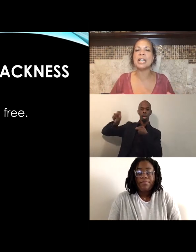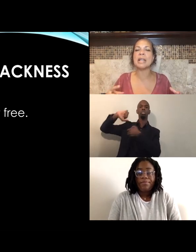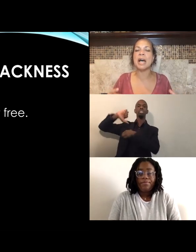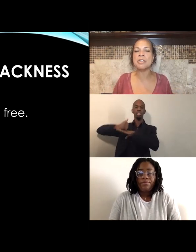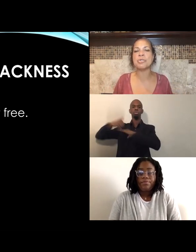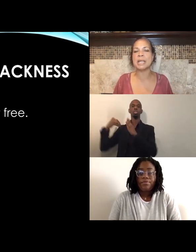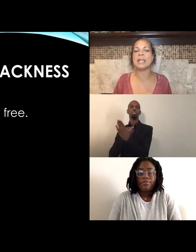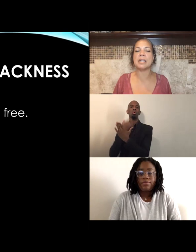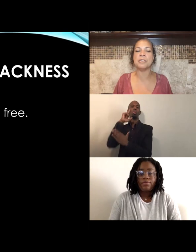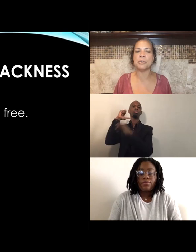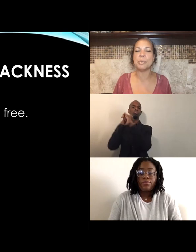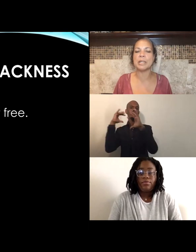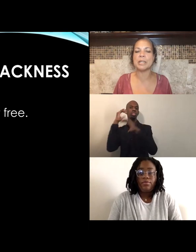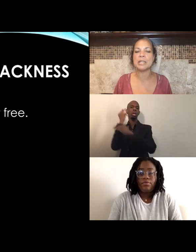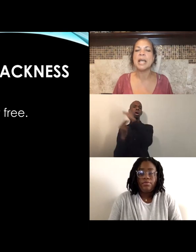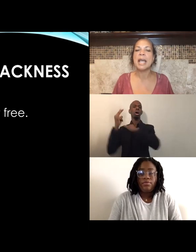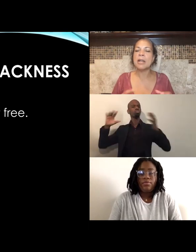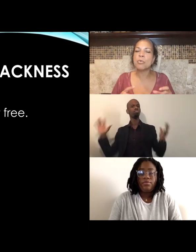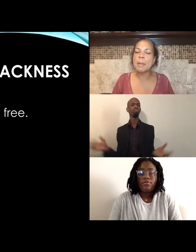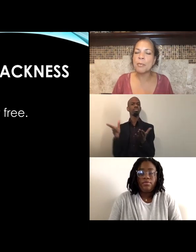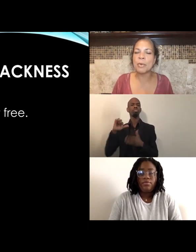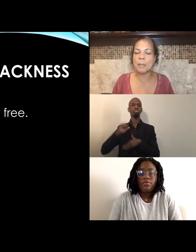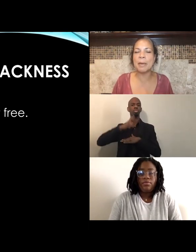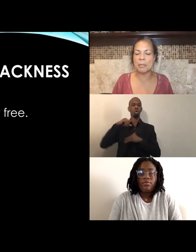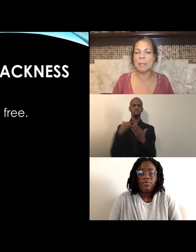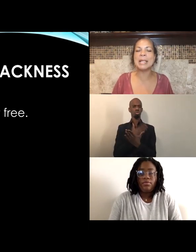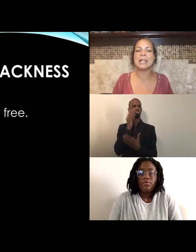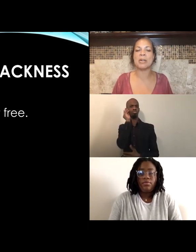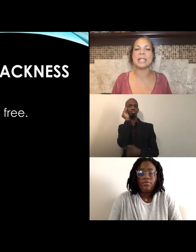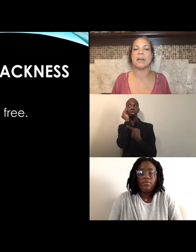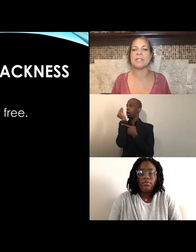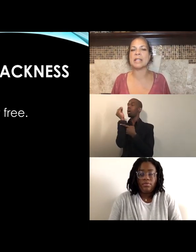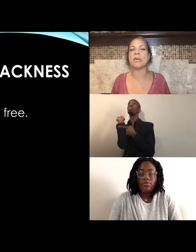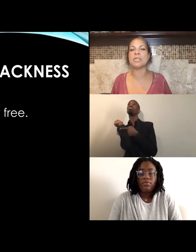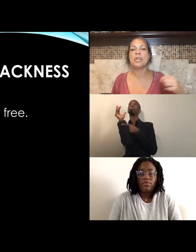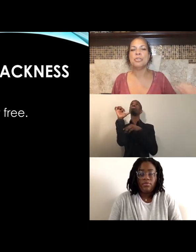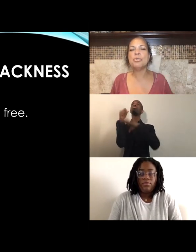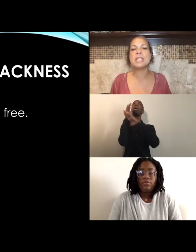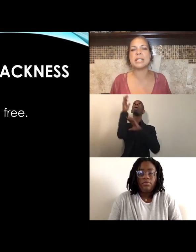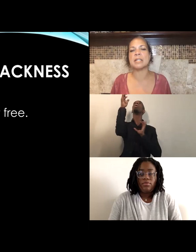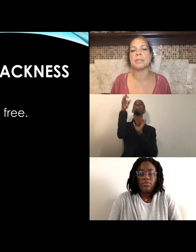and the ushering in of new ones. And reminding ourselves that those new systems,